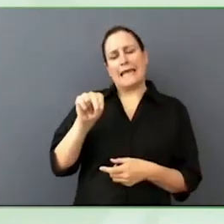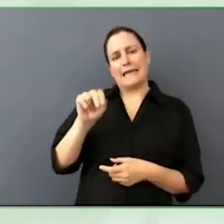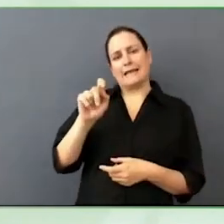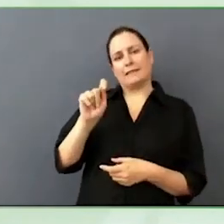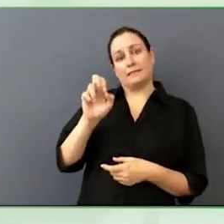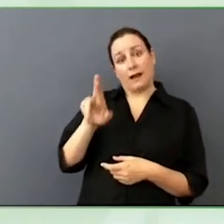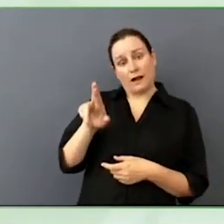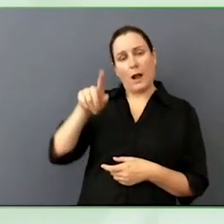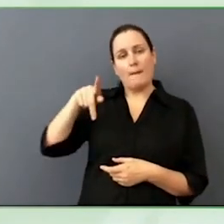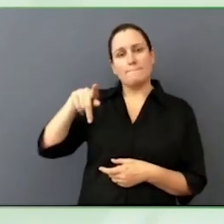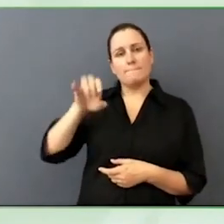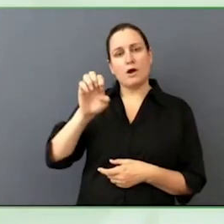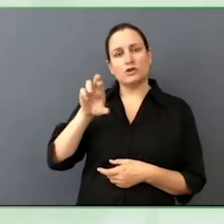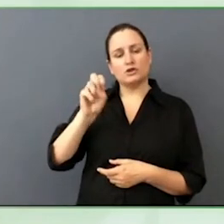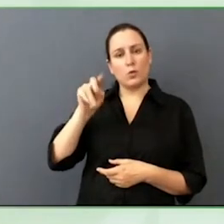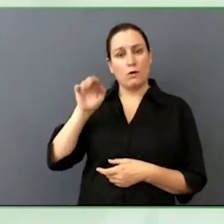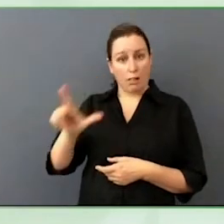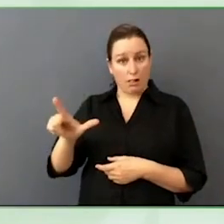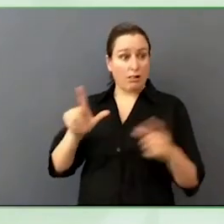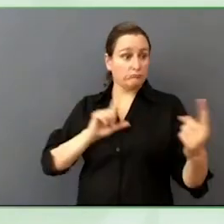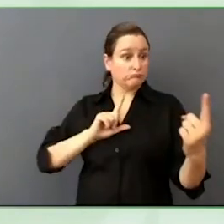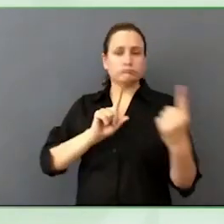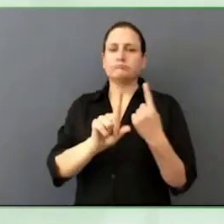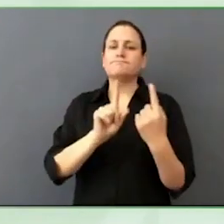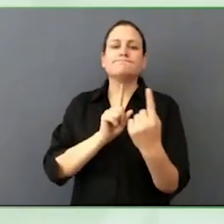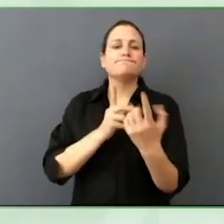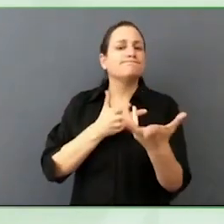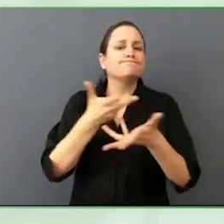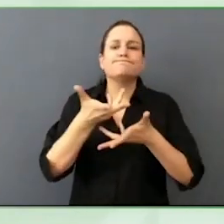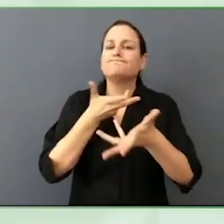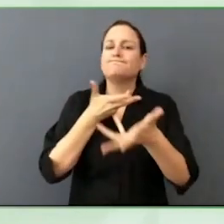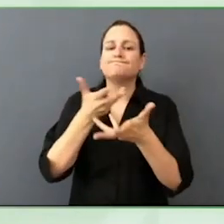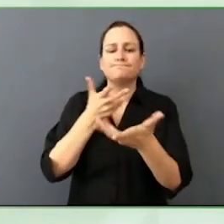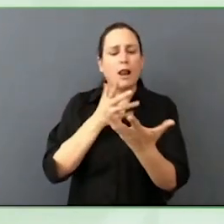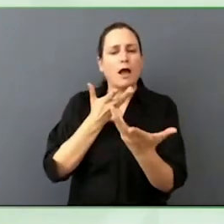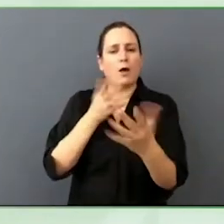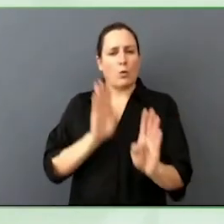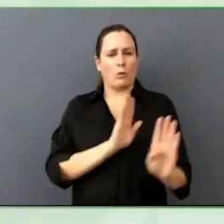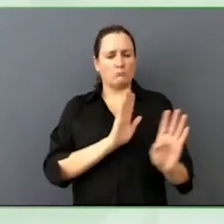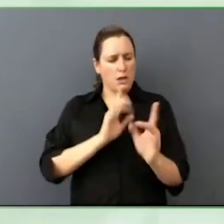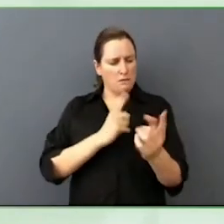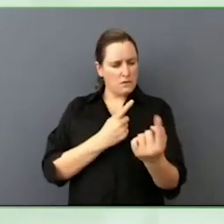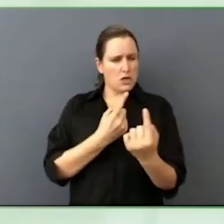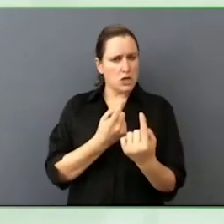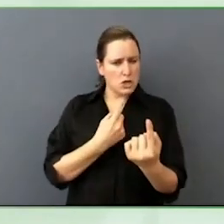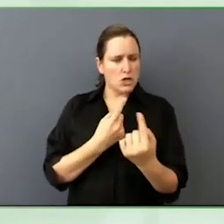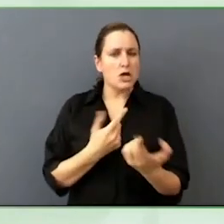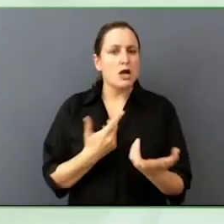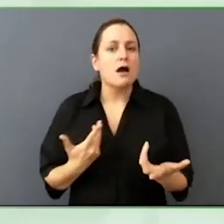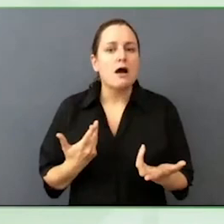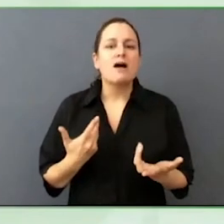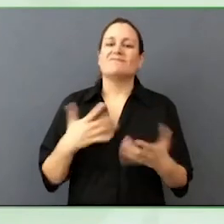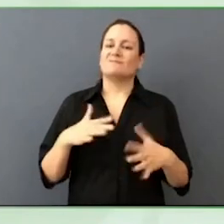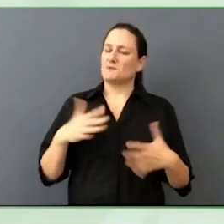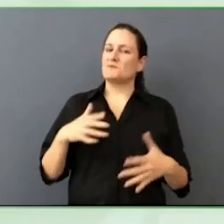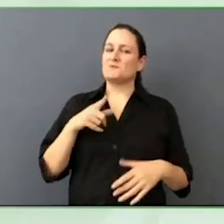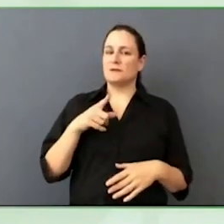and with a disability there are so many examples, like the victimisation of people with disabilities. The substantial disenfranchisement.